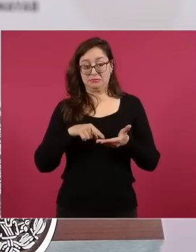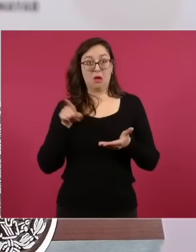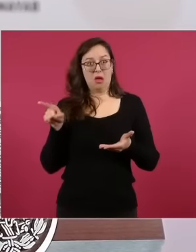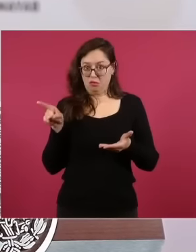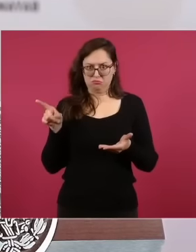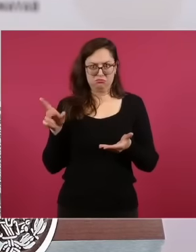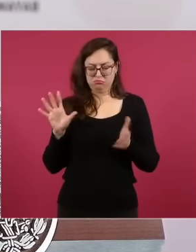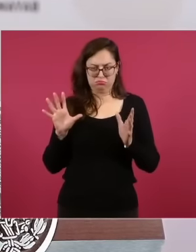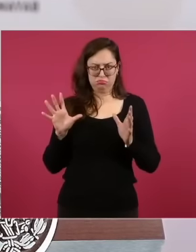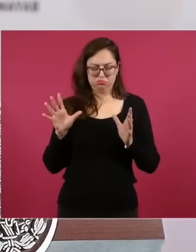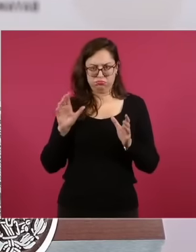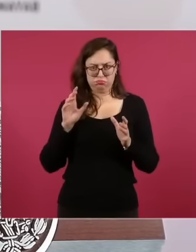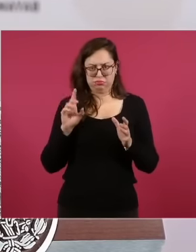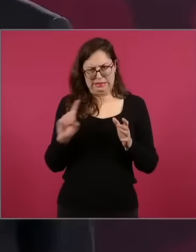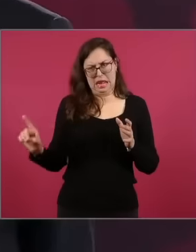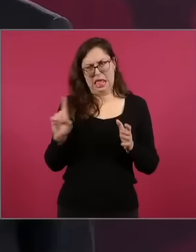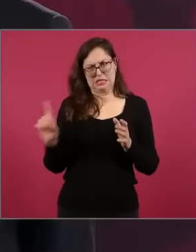could not